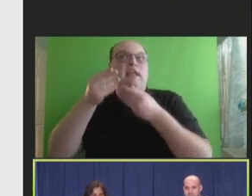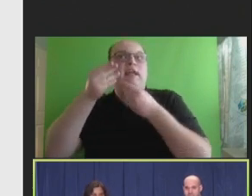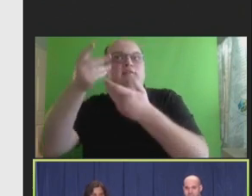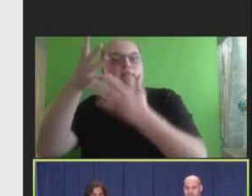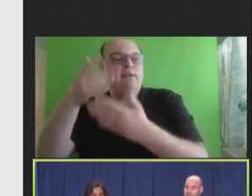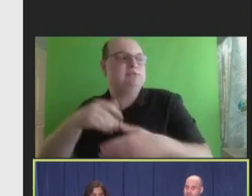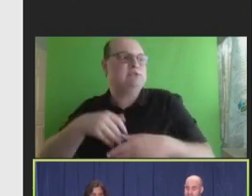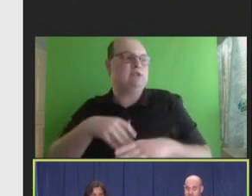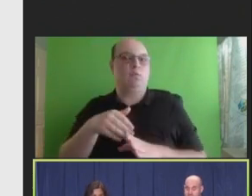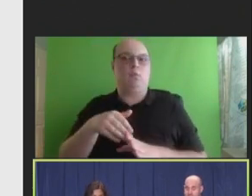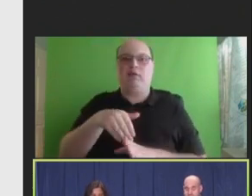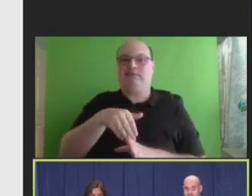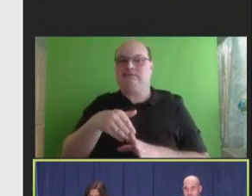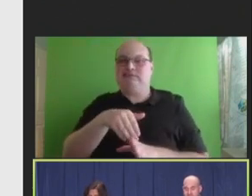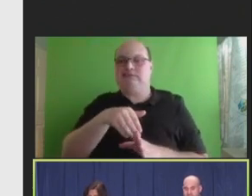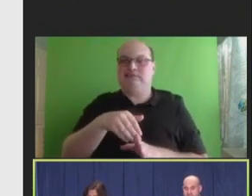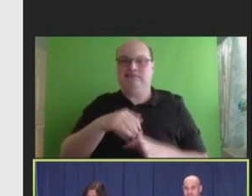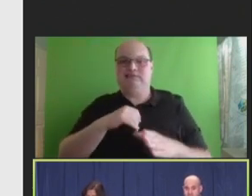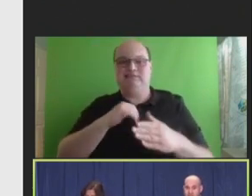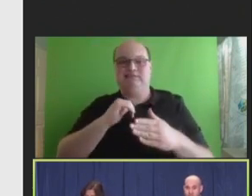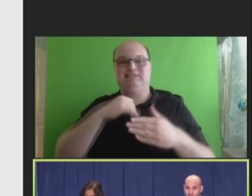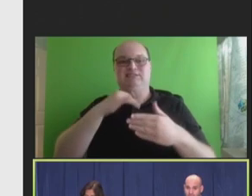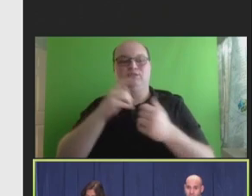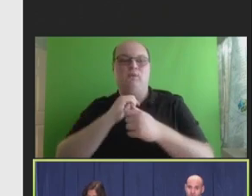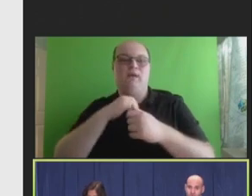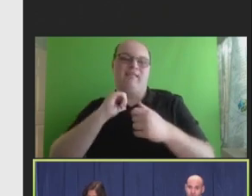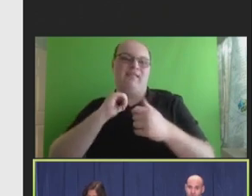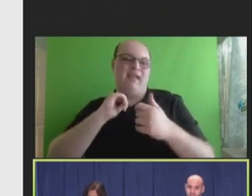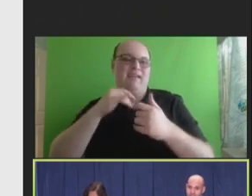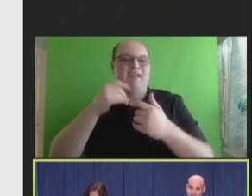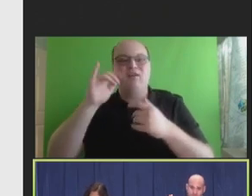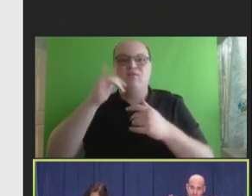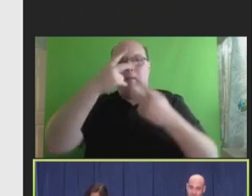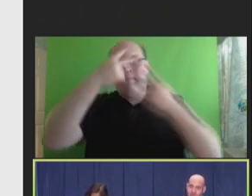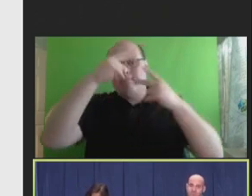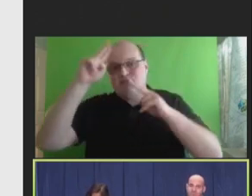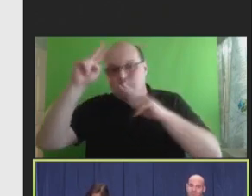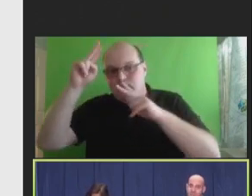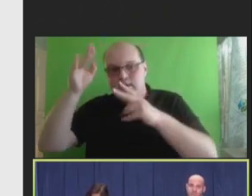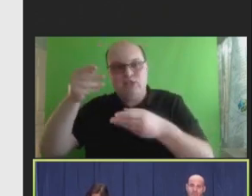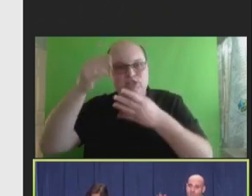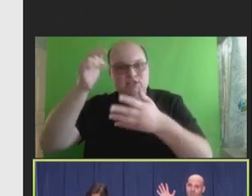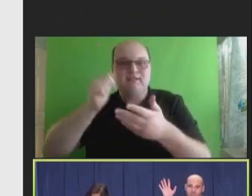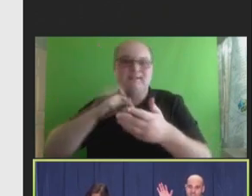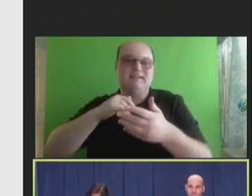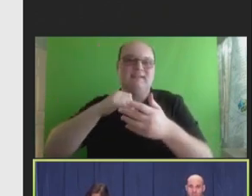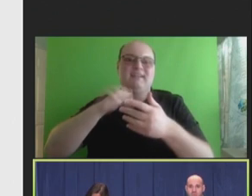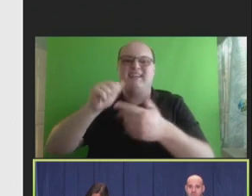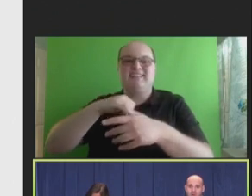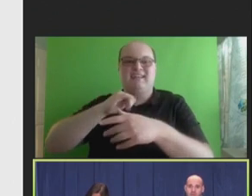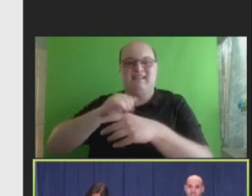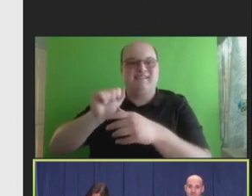Because I feel like -- especially with misinformation, it's like playing whack a mole, you know. It's like, you hit one thing and then two other things pop up, you know. And so, I feel